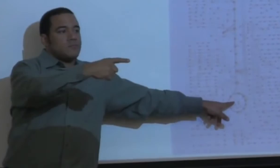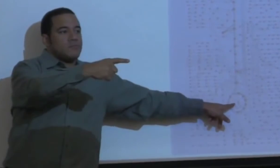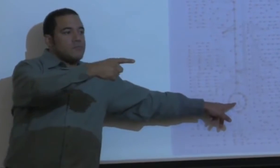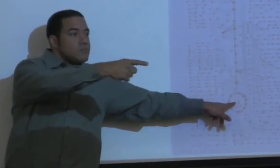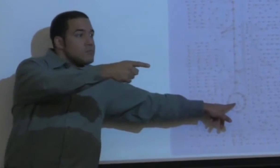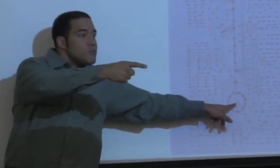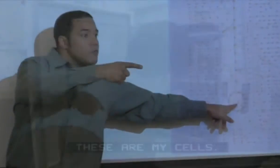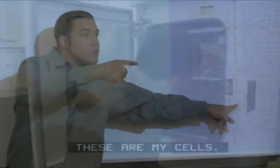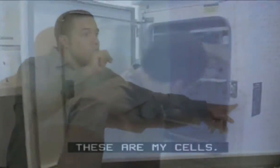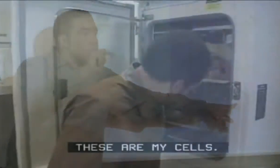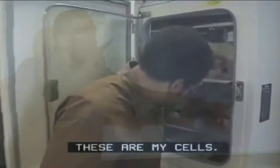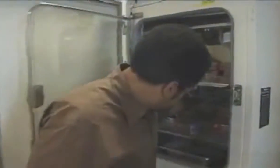...yes? N-U....